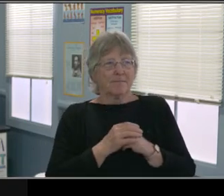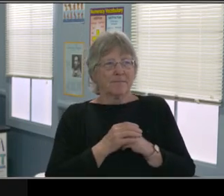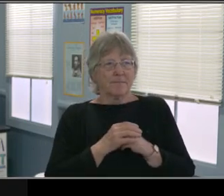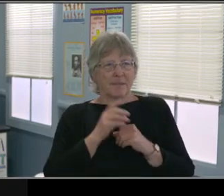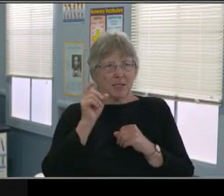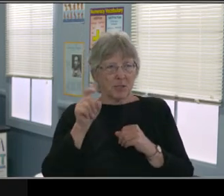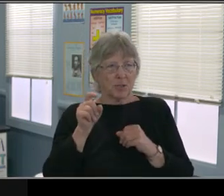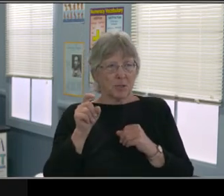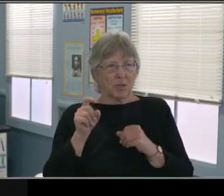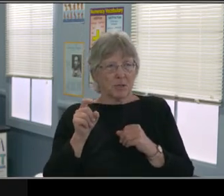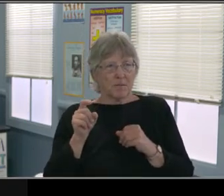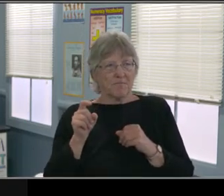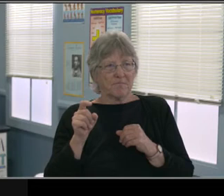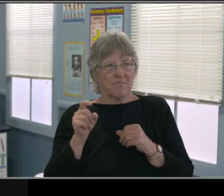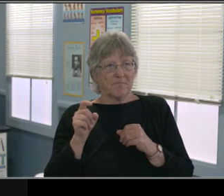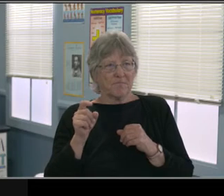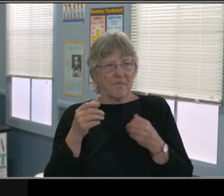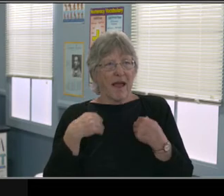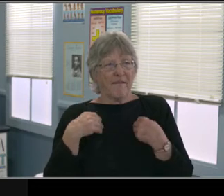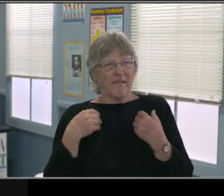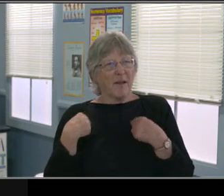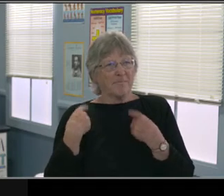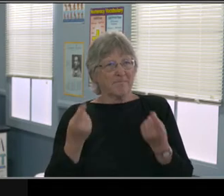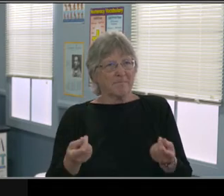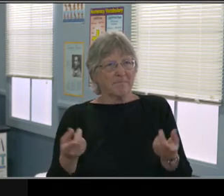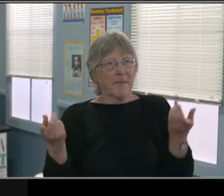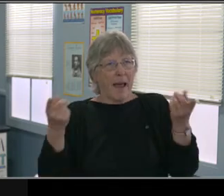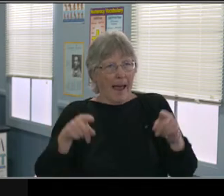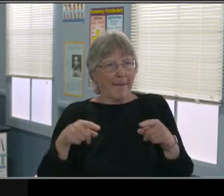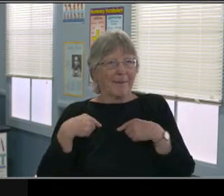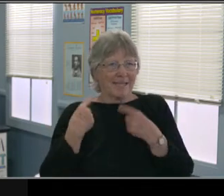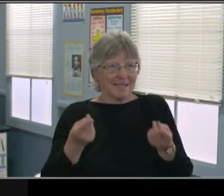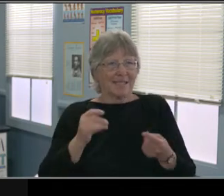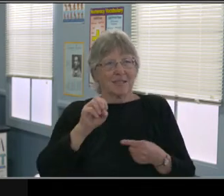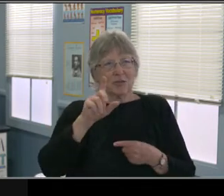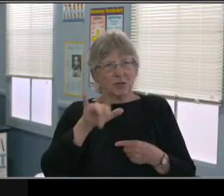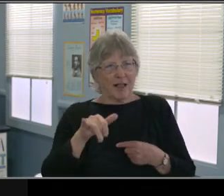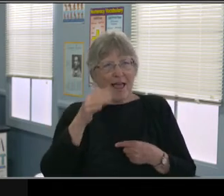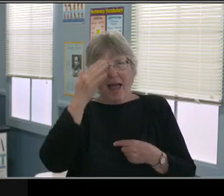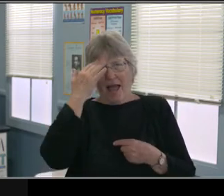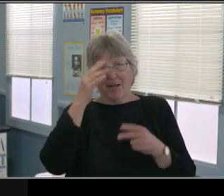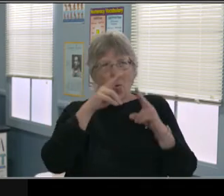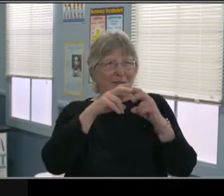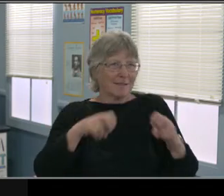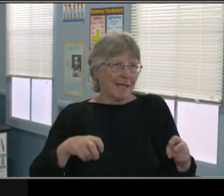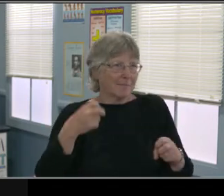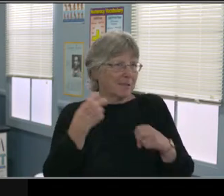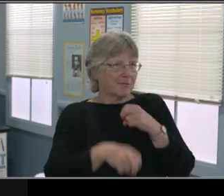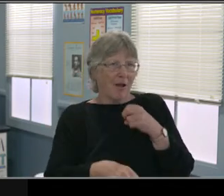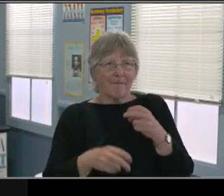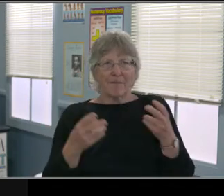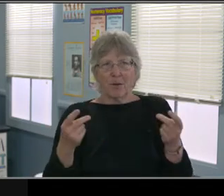or like five hours a day. So pros and cons to that, I think the pro is also the appreciation